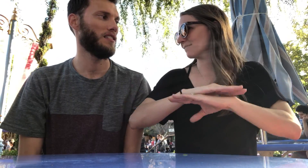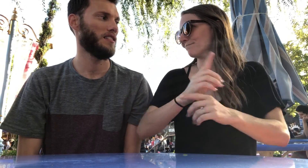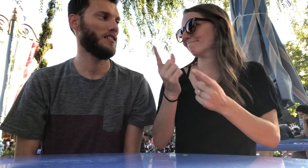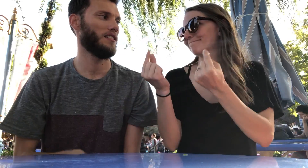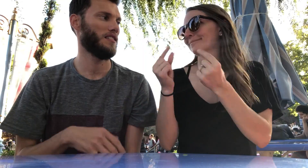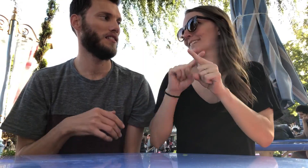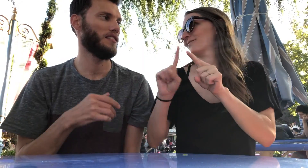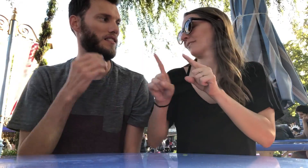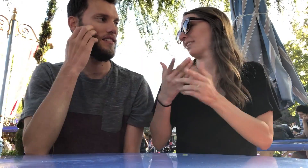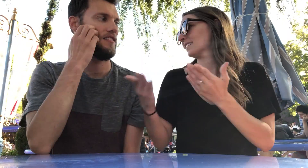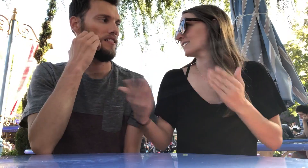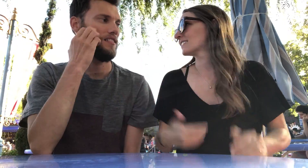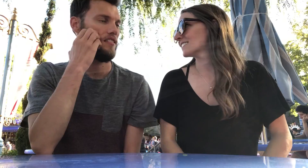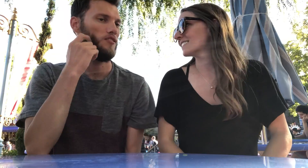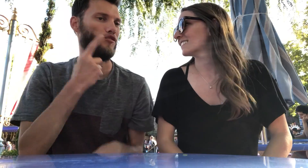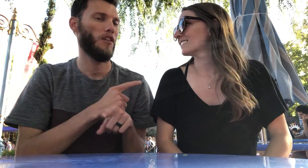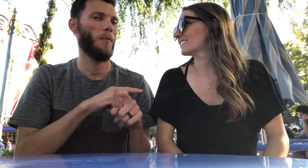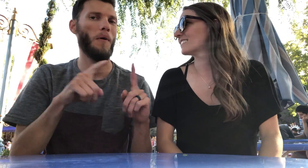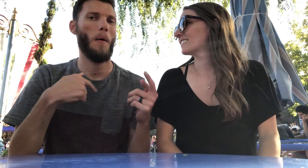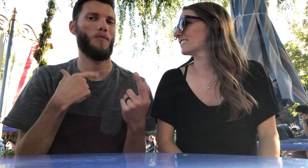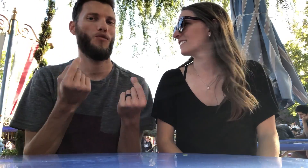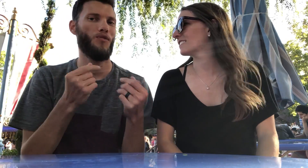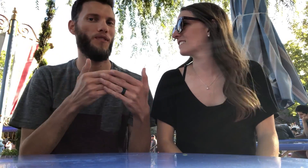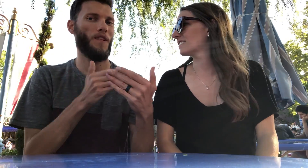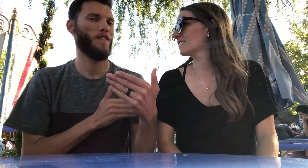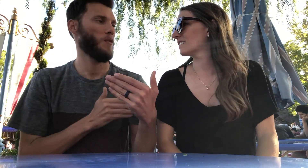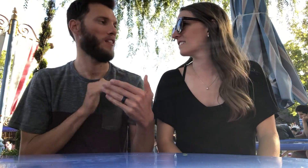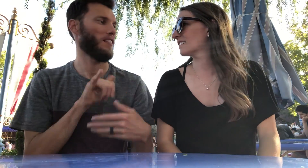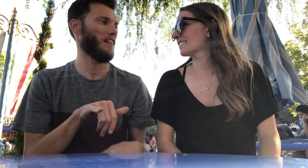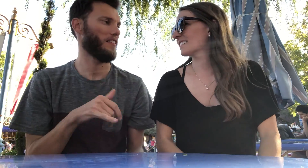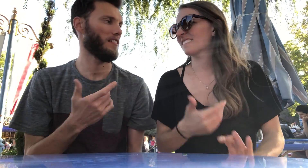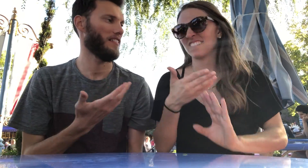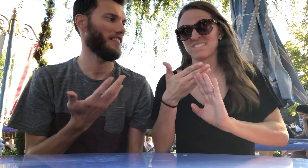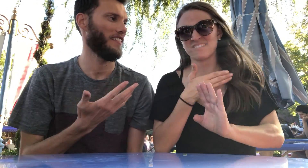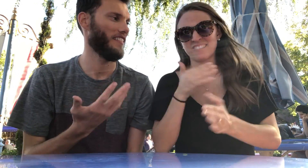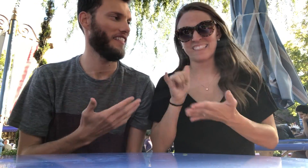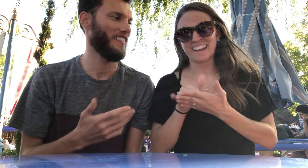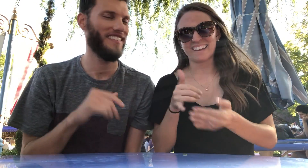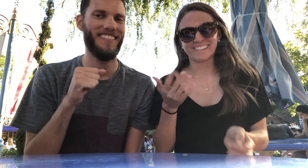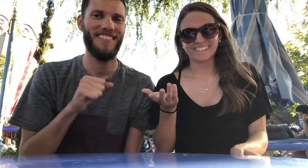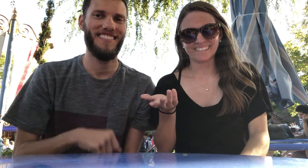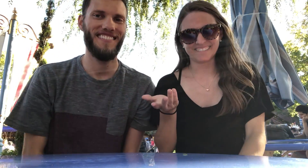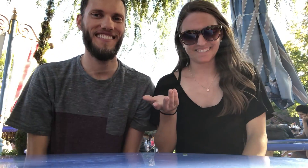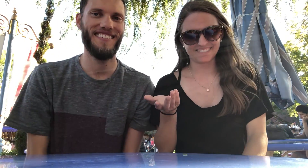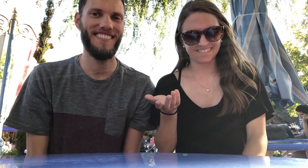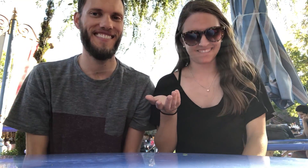doing different things. Right, but before that, what did I do?